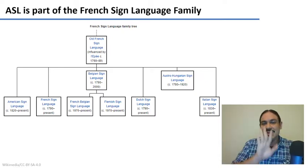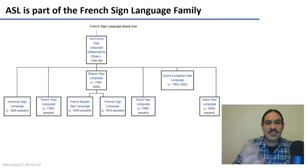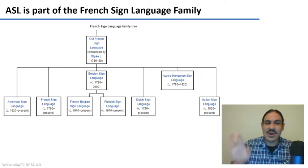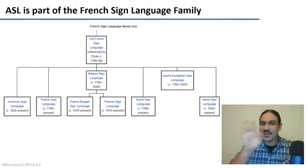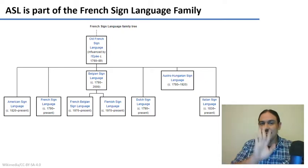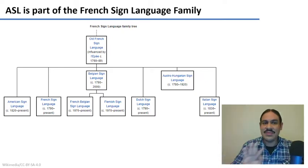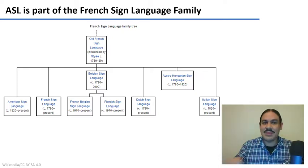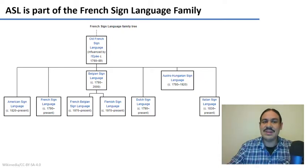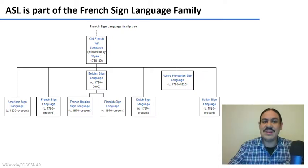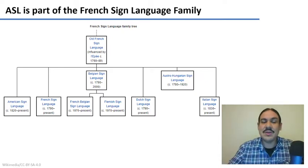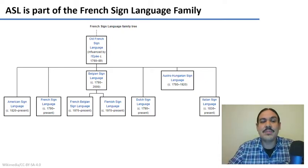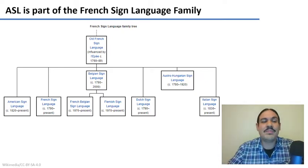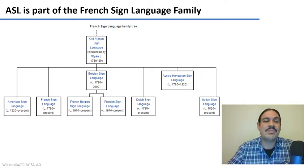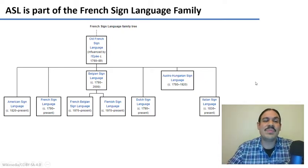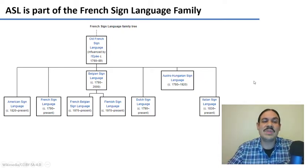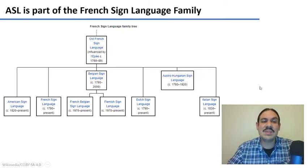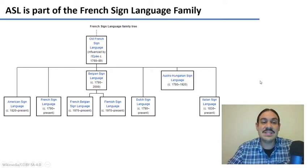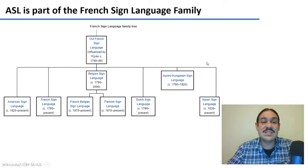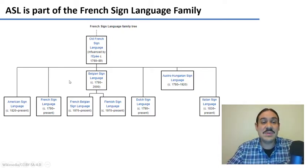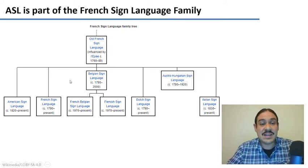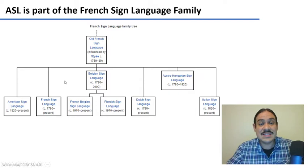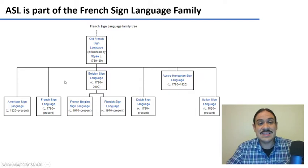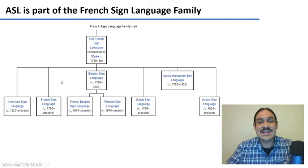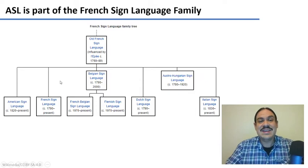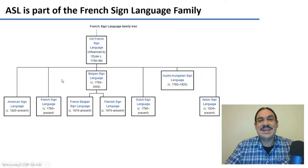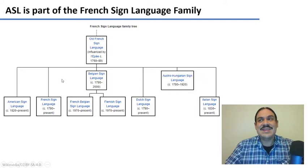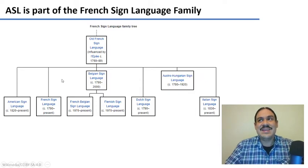group by a french teacher who came to north america